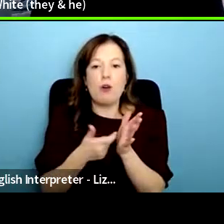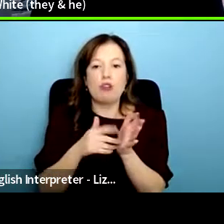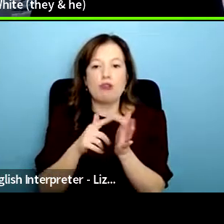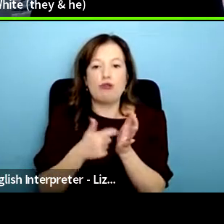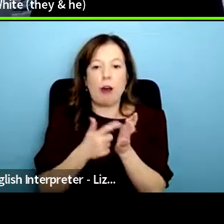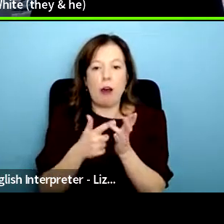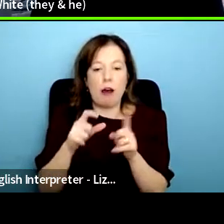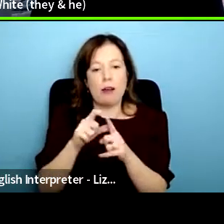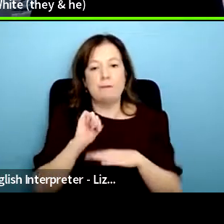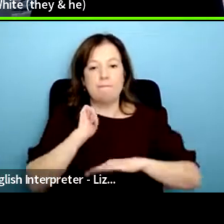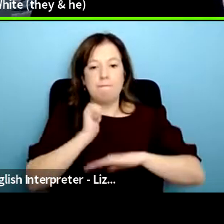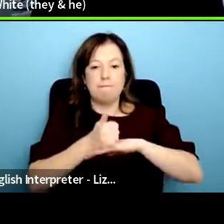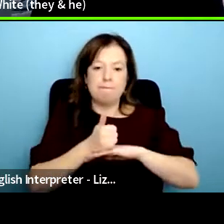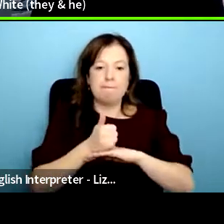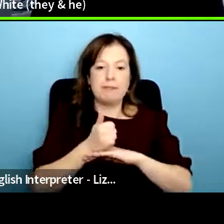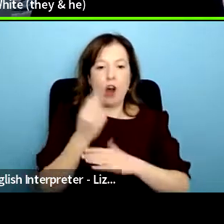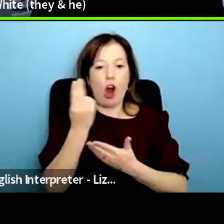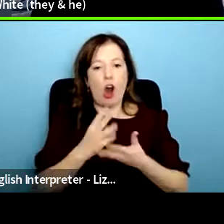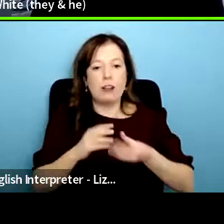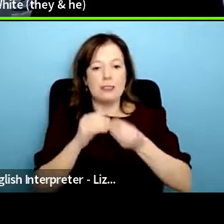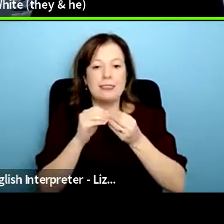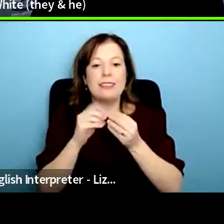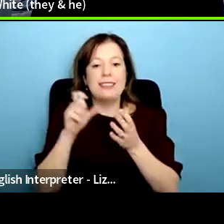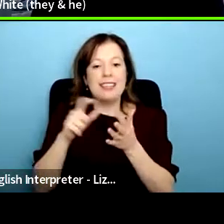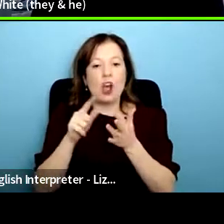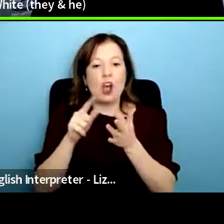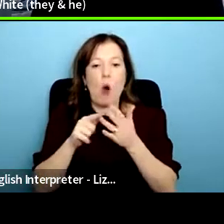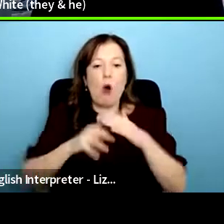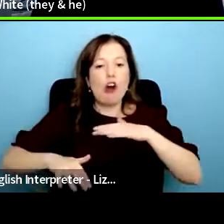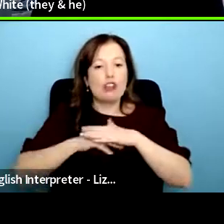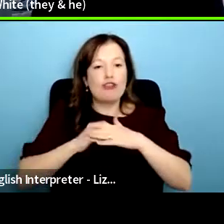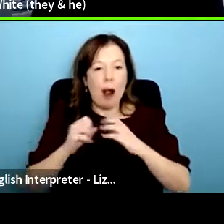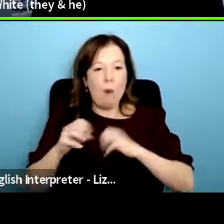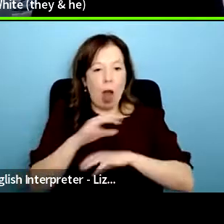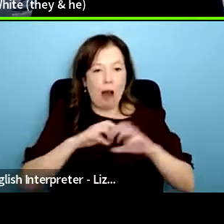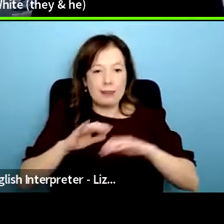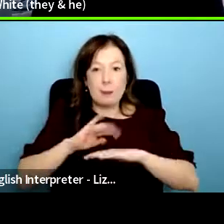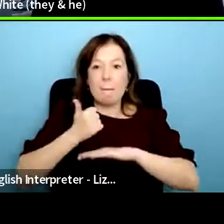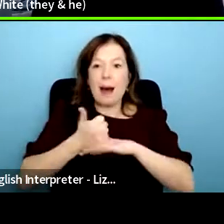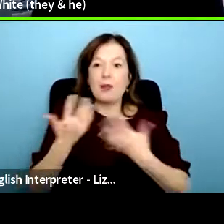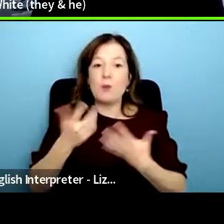director and ceo of underground lights a theatre company based in coventry led by and for people